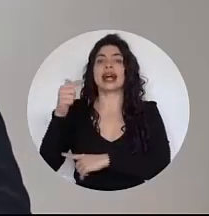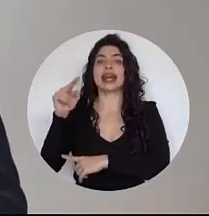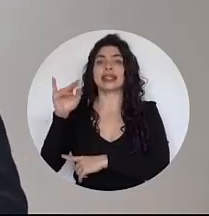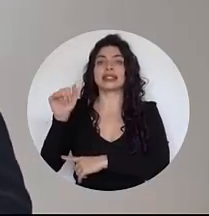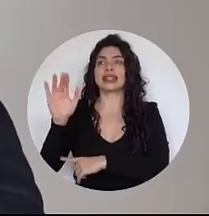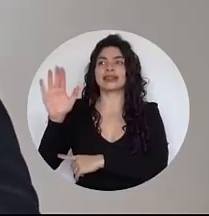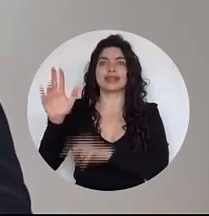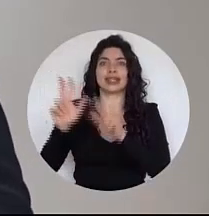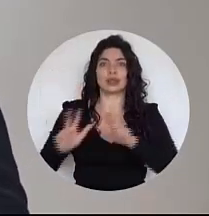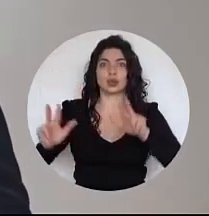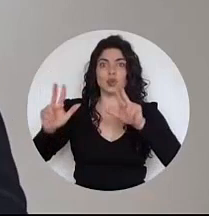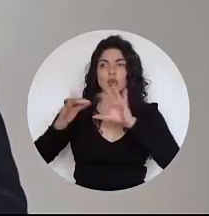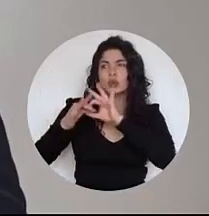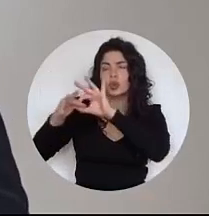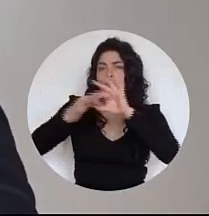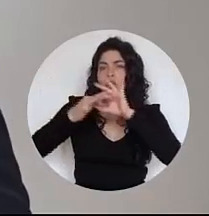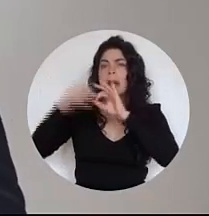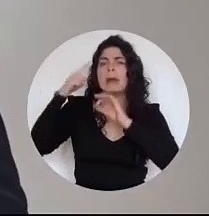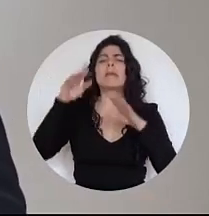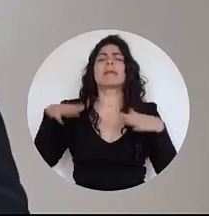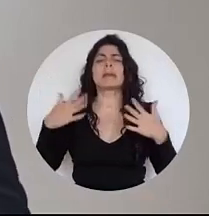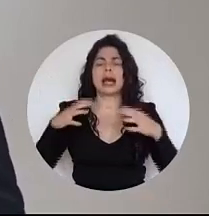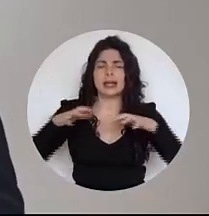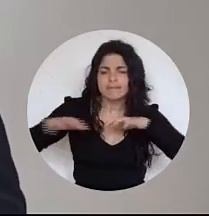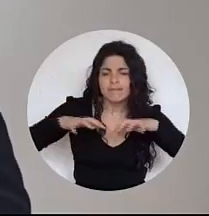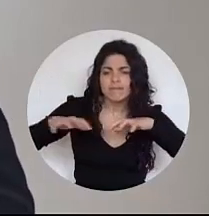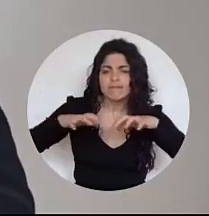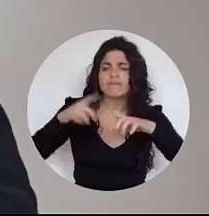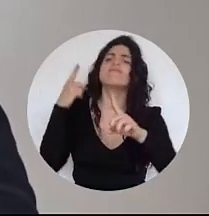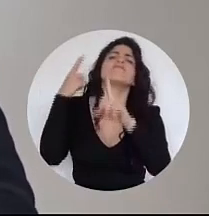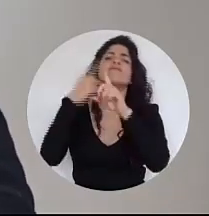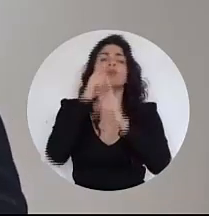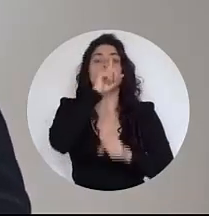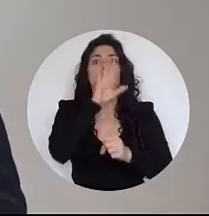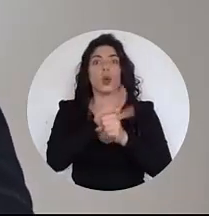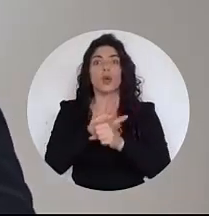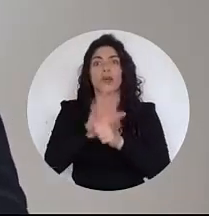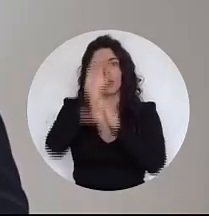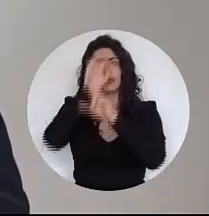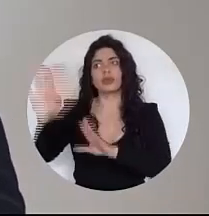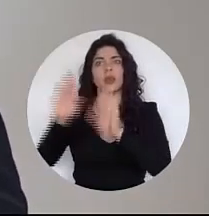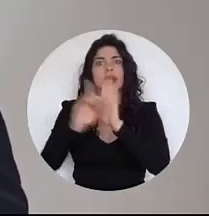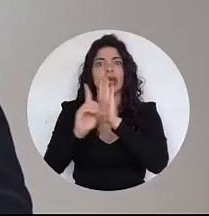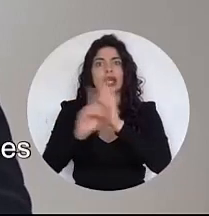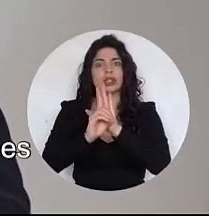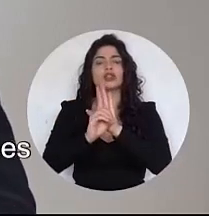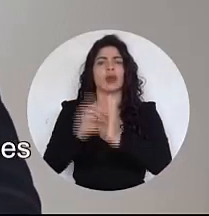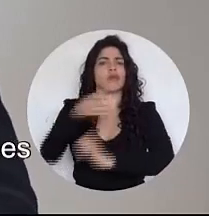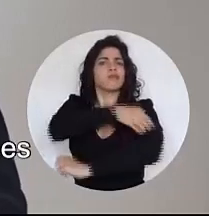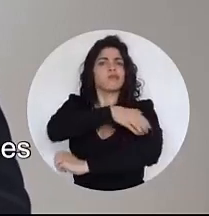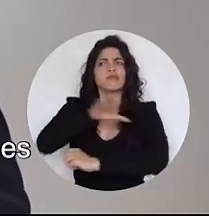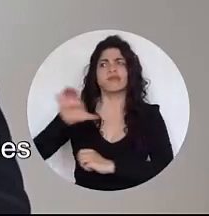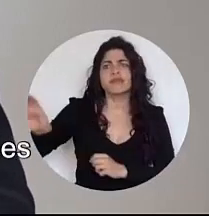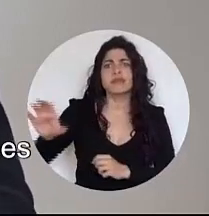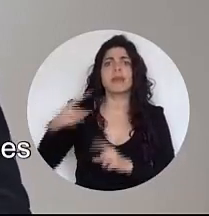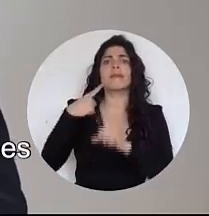to manage actions that guarantee the fulfillment of their rights, their empowerment and